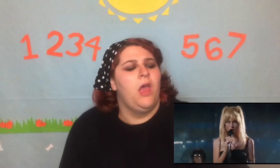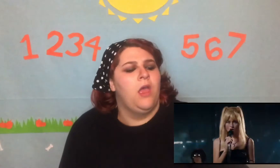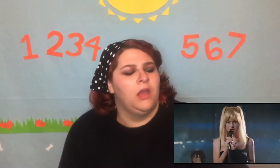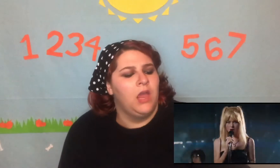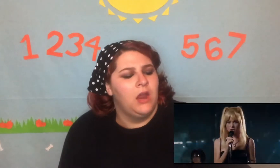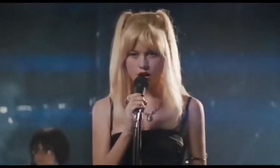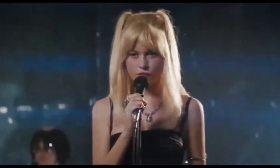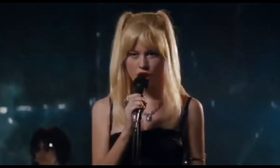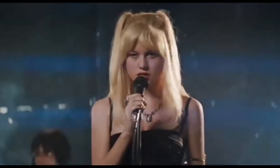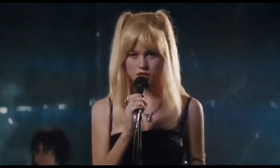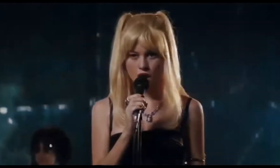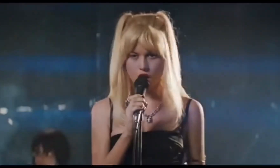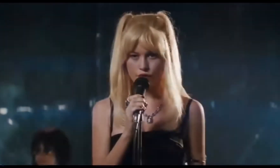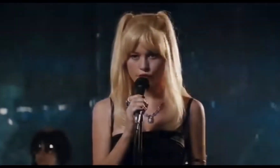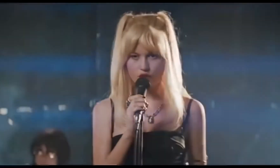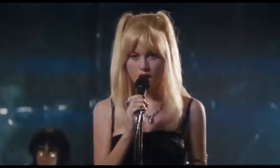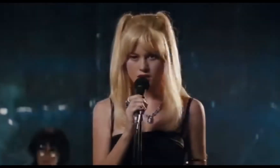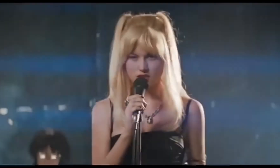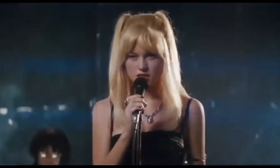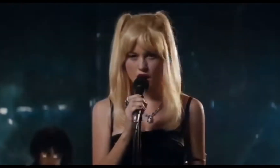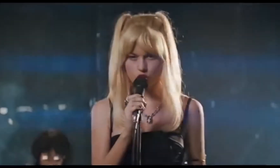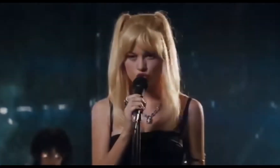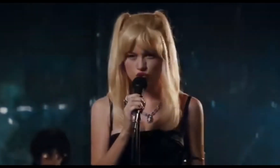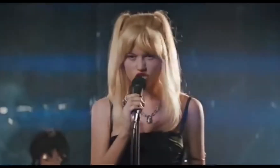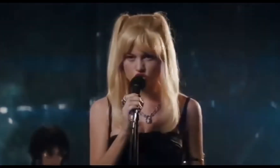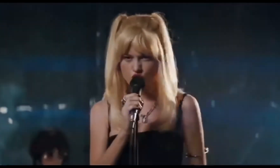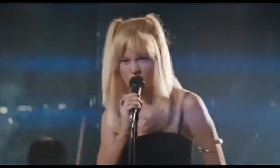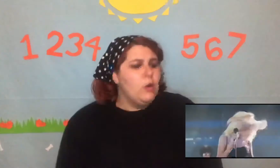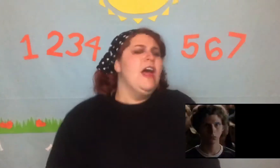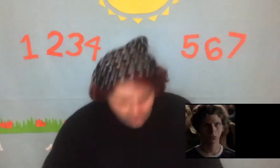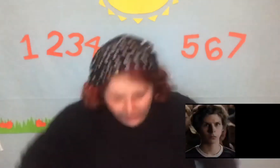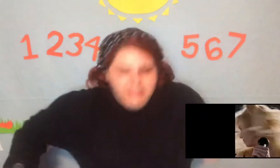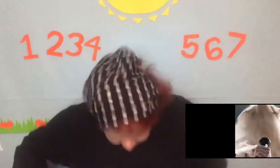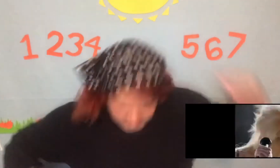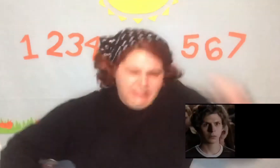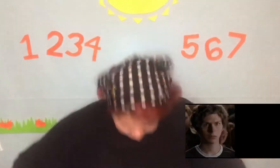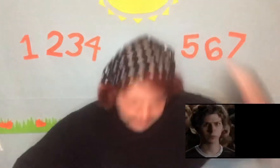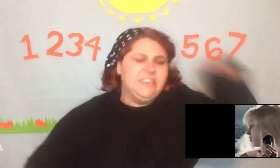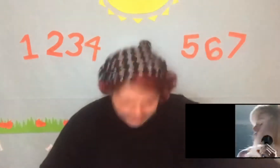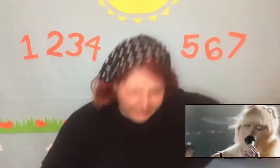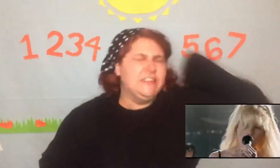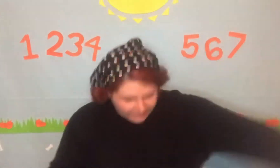again, friend of a friend. I knew you well" (intense drum break)